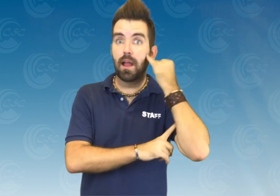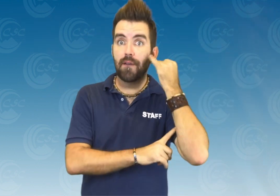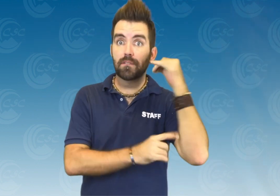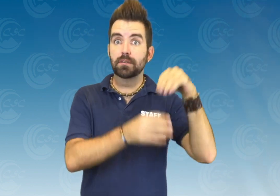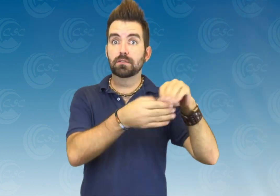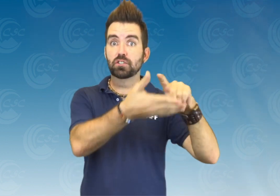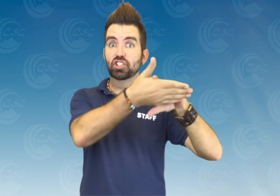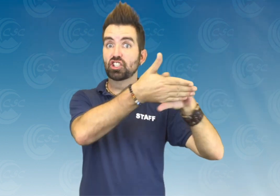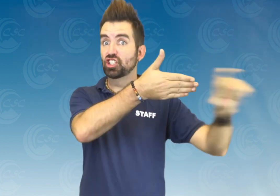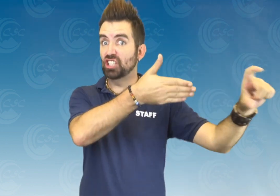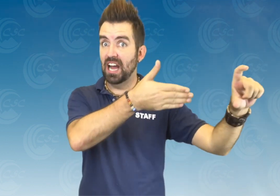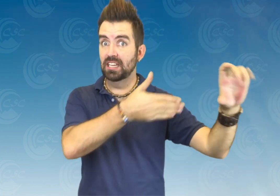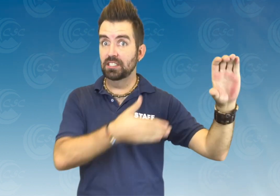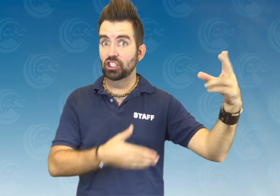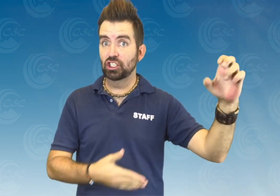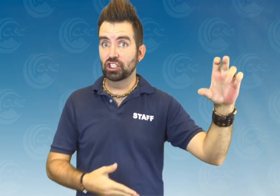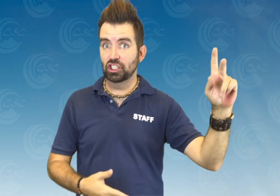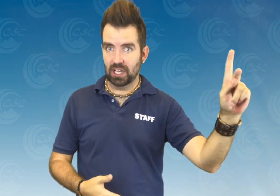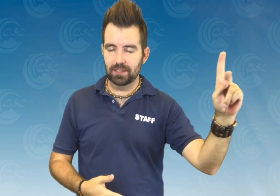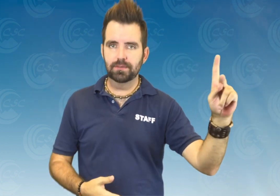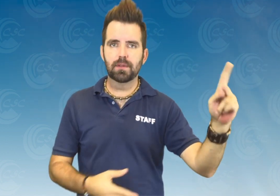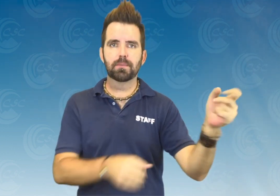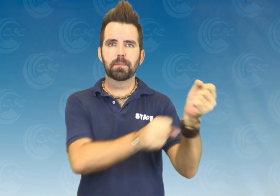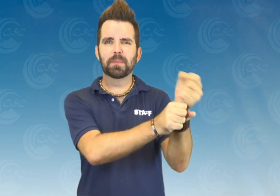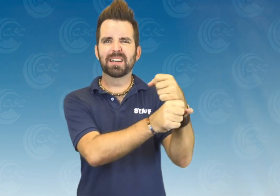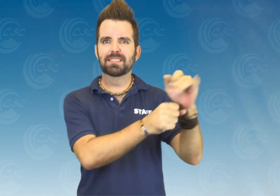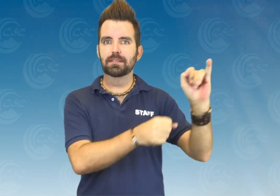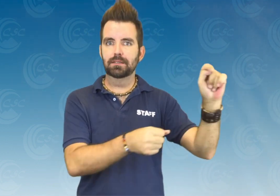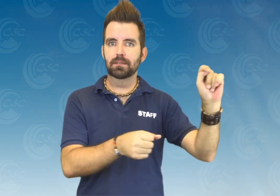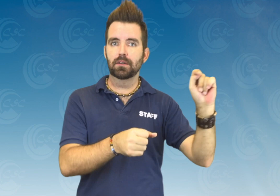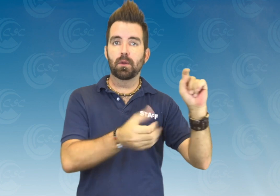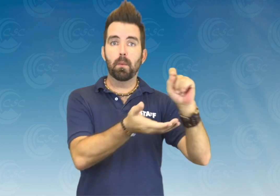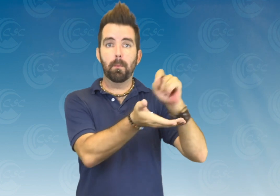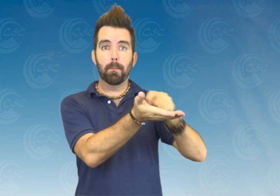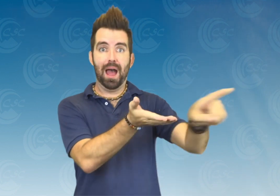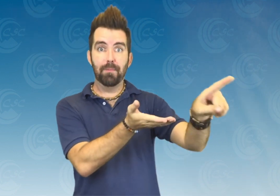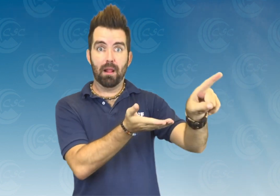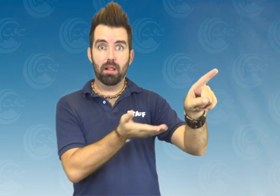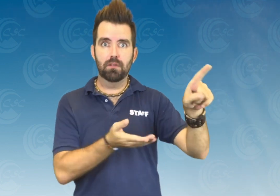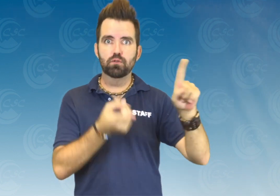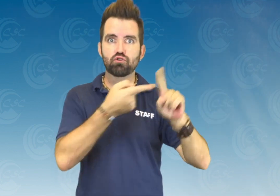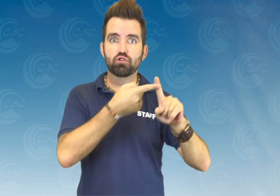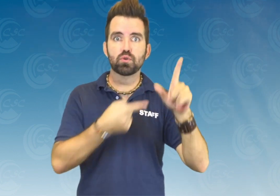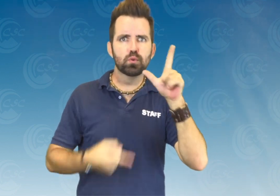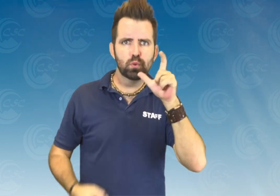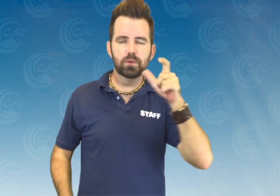Or, if you are writing a check, please make it payable to: